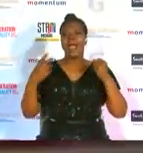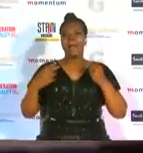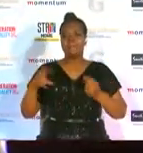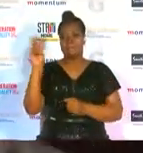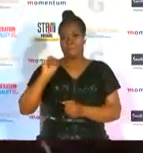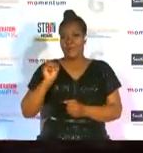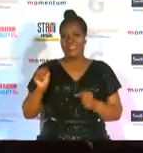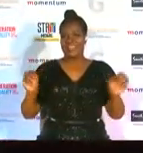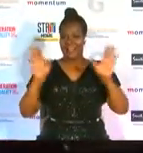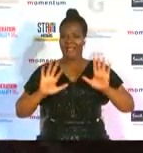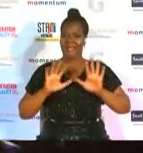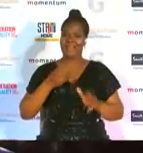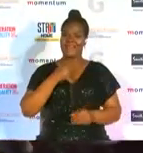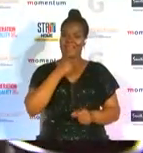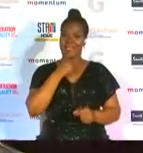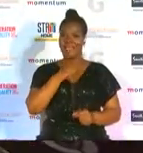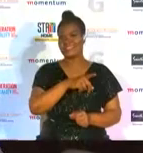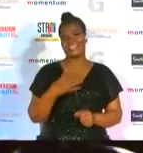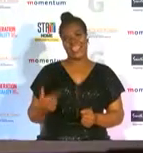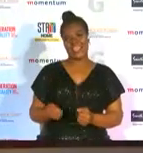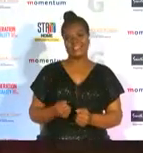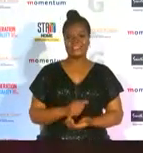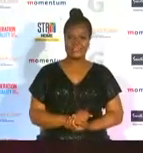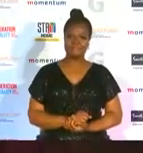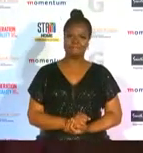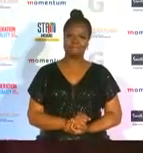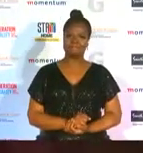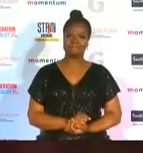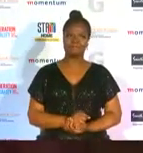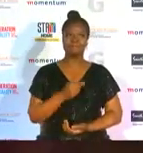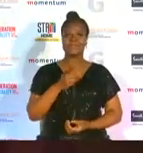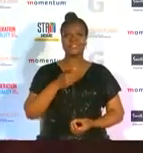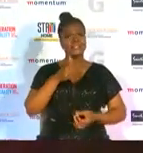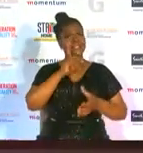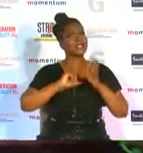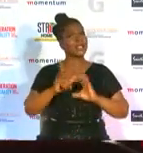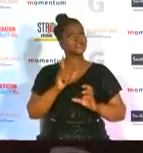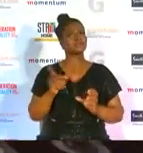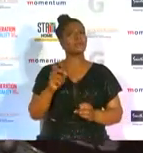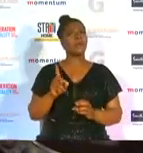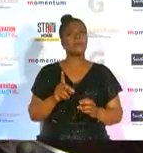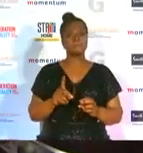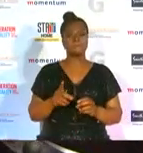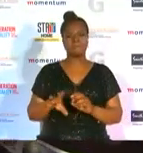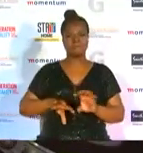doing i'm very good how are you i am so great uh tell us what are you playing tonight tonight it is a beautiful event we're